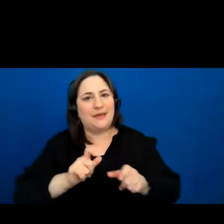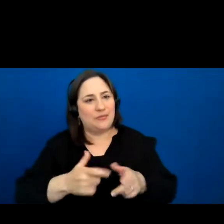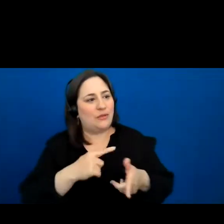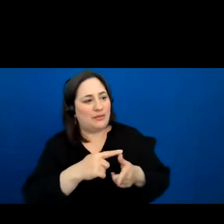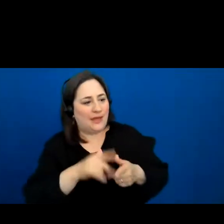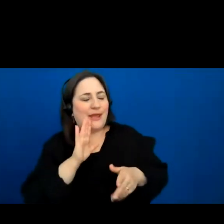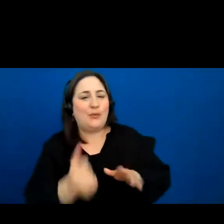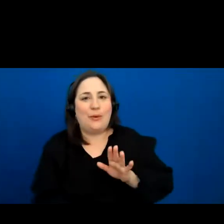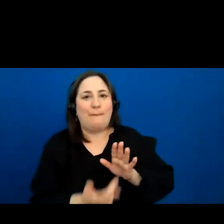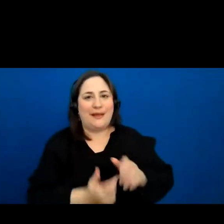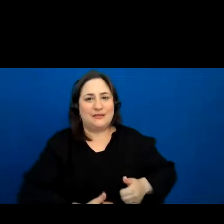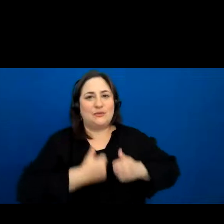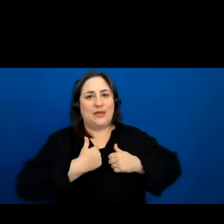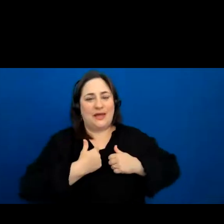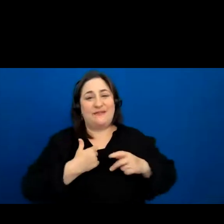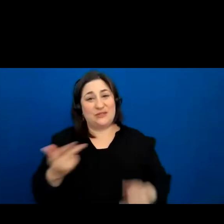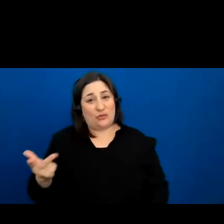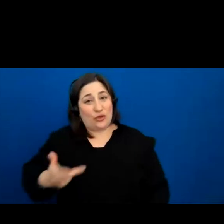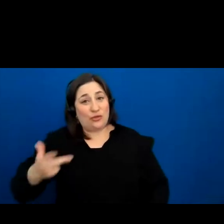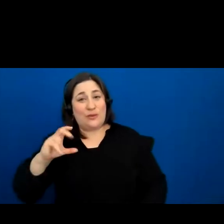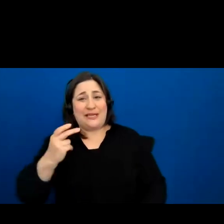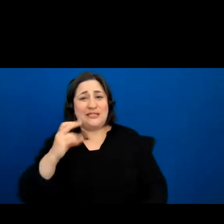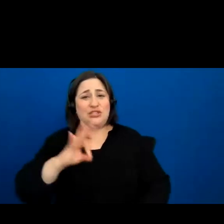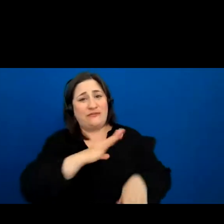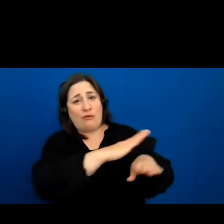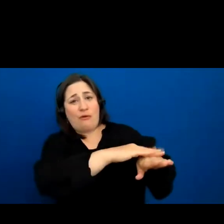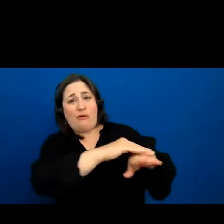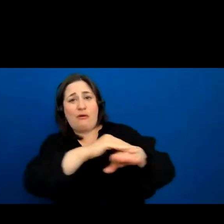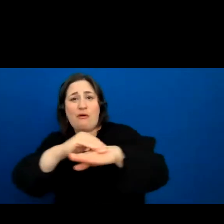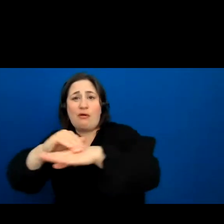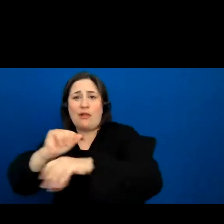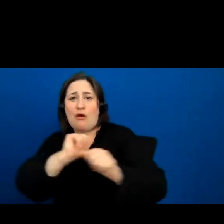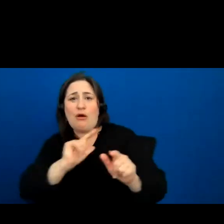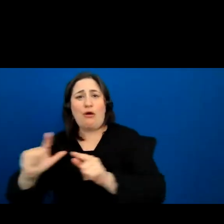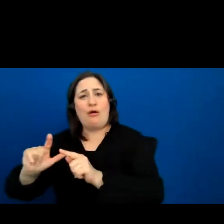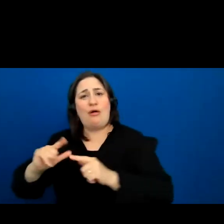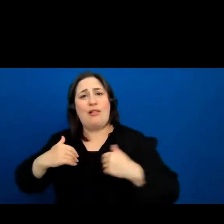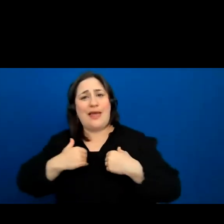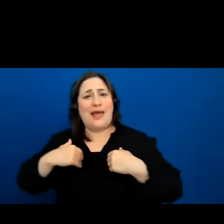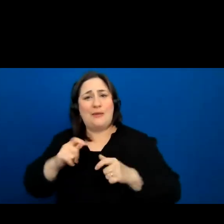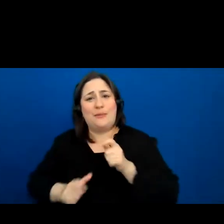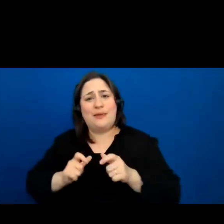So, the other Chiefs called out to all the other animal people, you know, owl, muskrat, beaver,